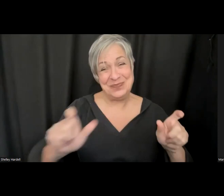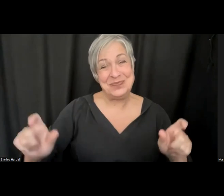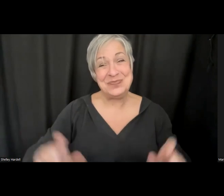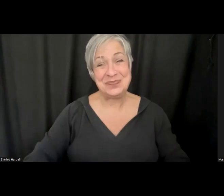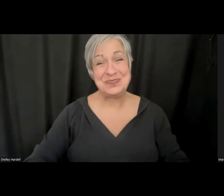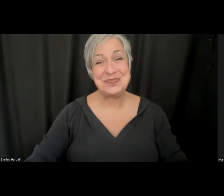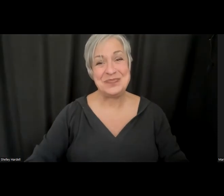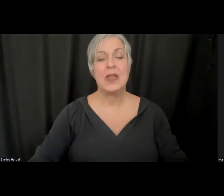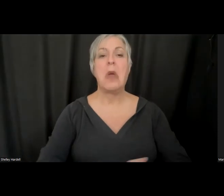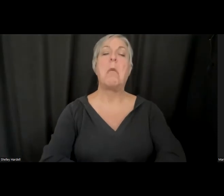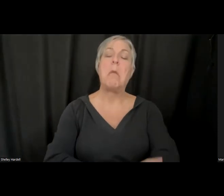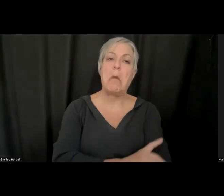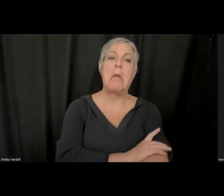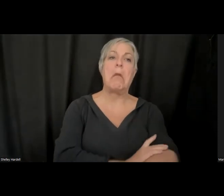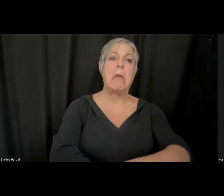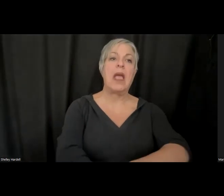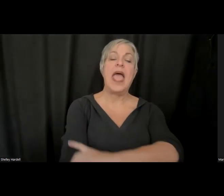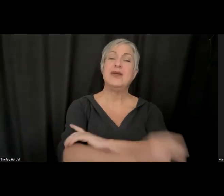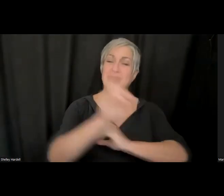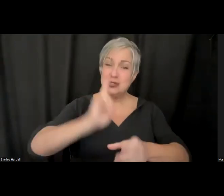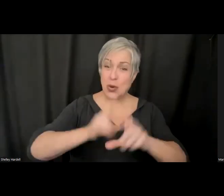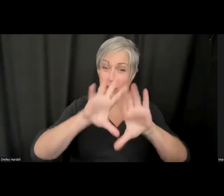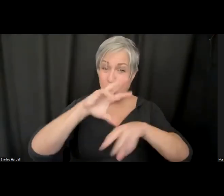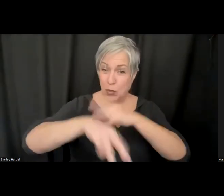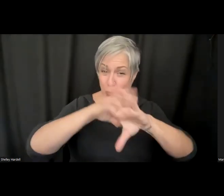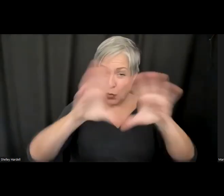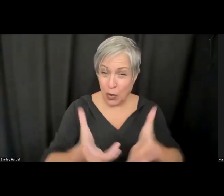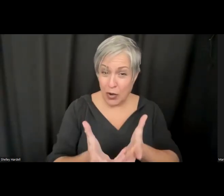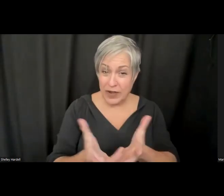joining this world, everyone who joins has the captioning